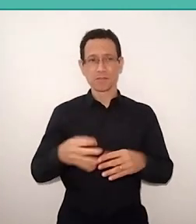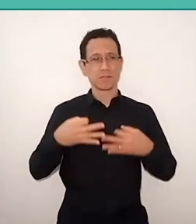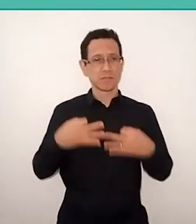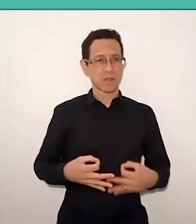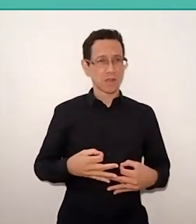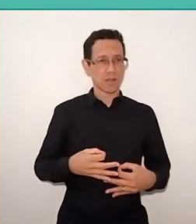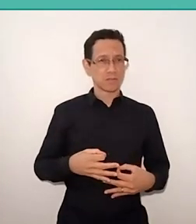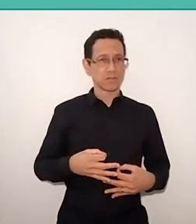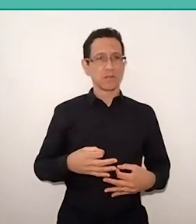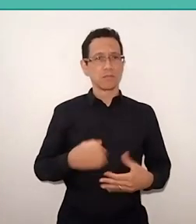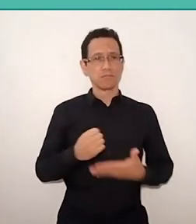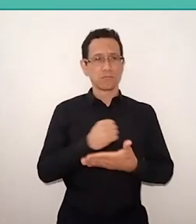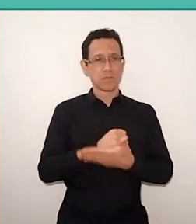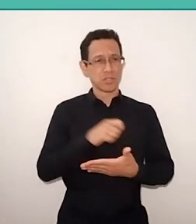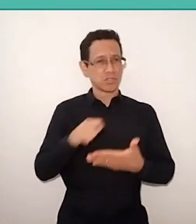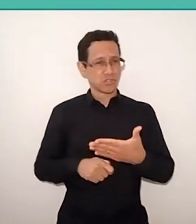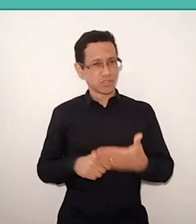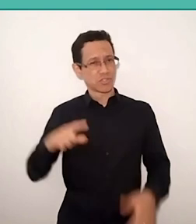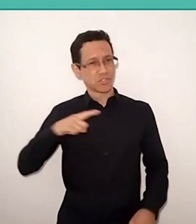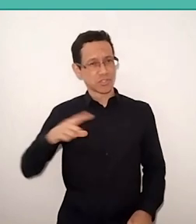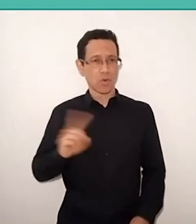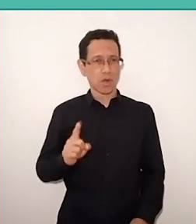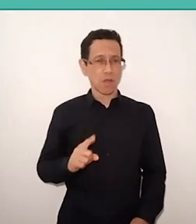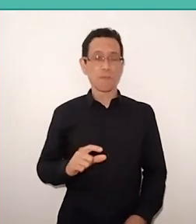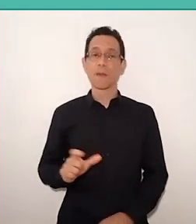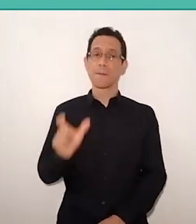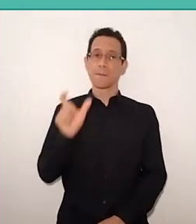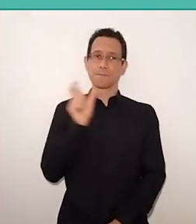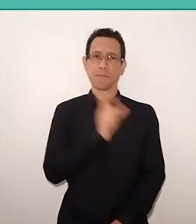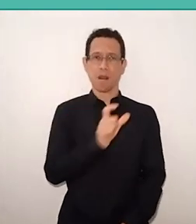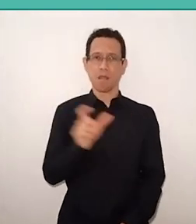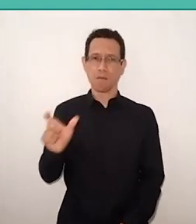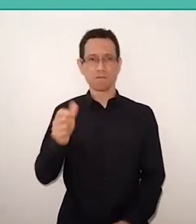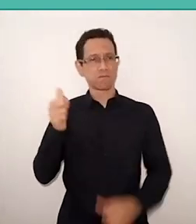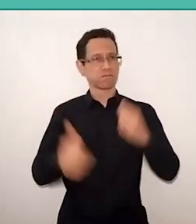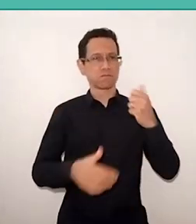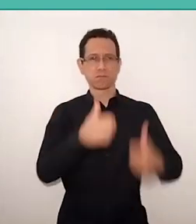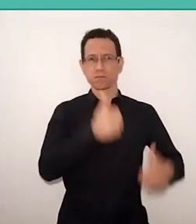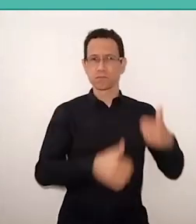of just fighting, by the word, but fight with frank dialogue,